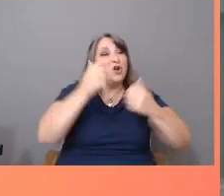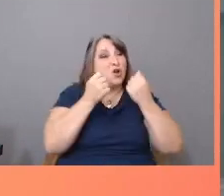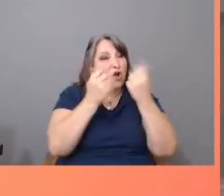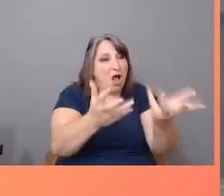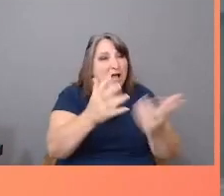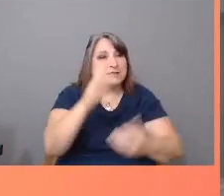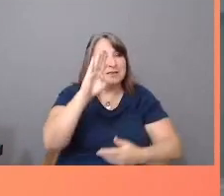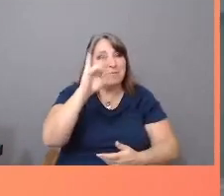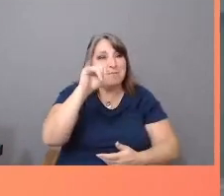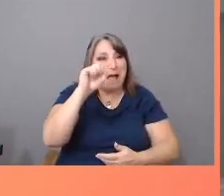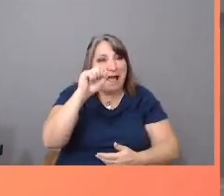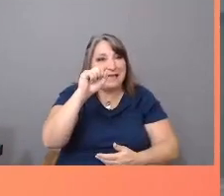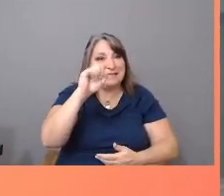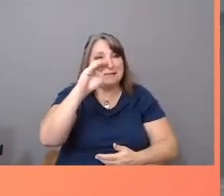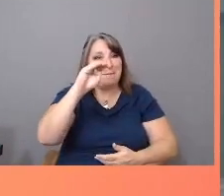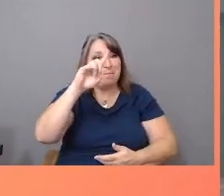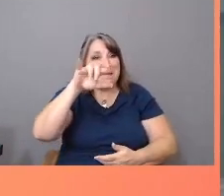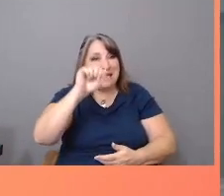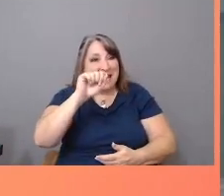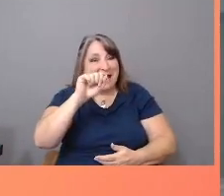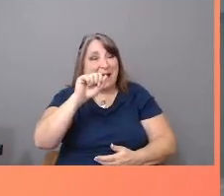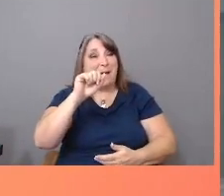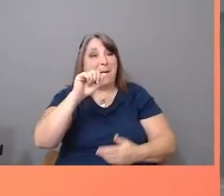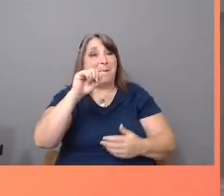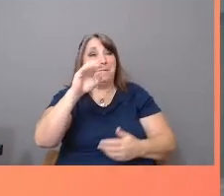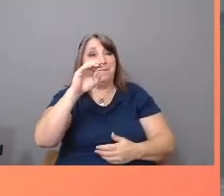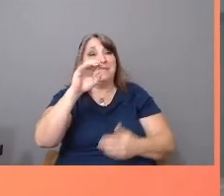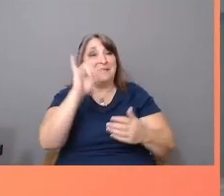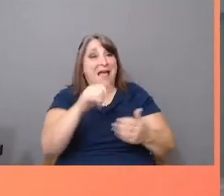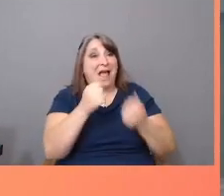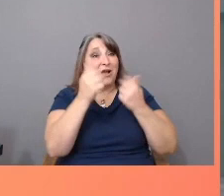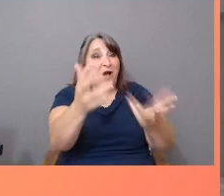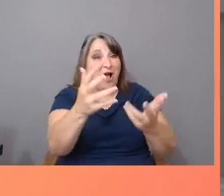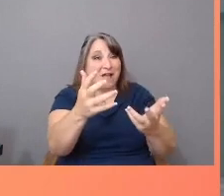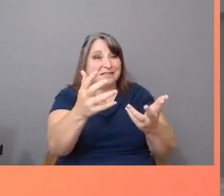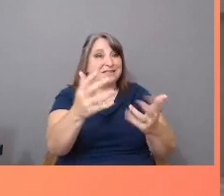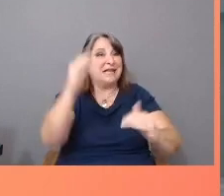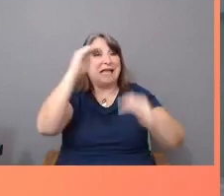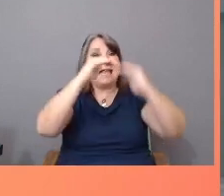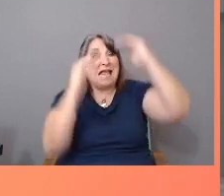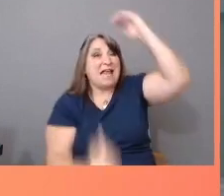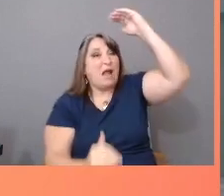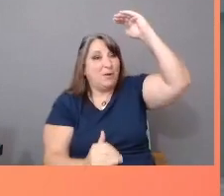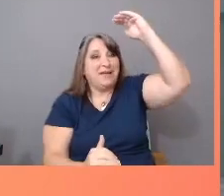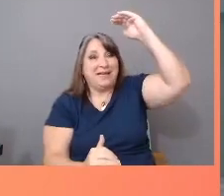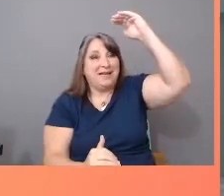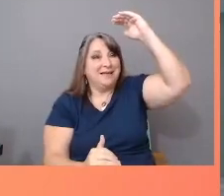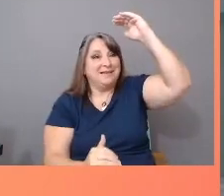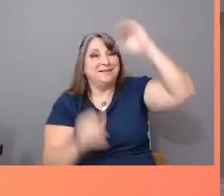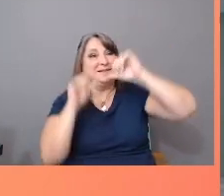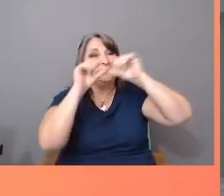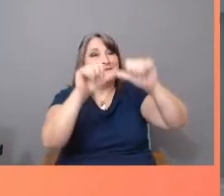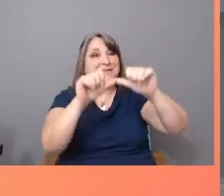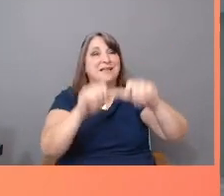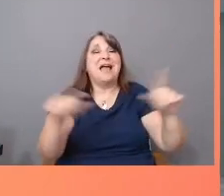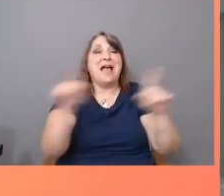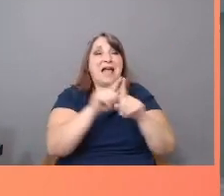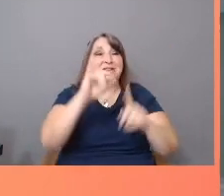Biased media perpetuates and creates inequity. As writer and media activist Joe Torres puts it,